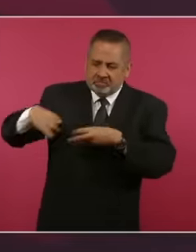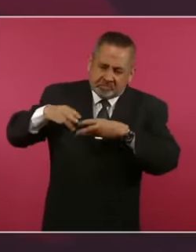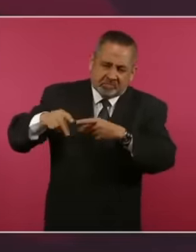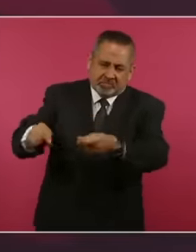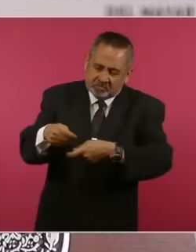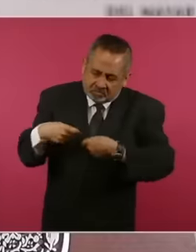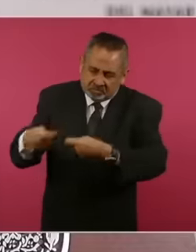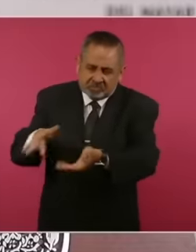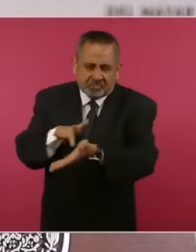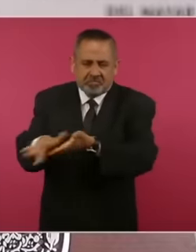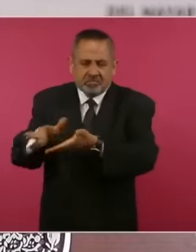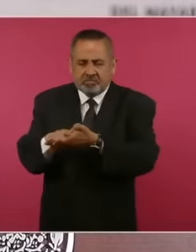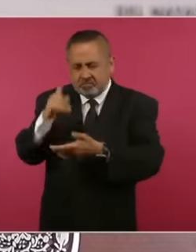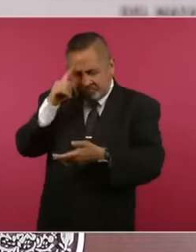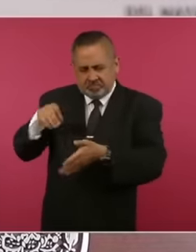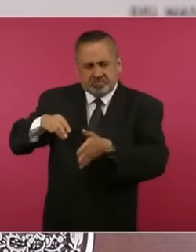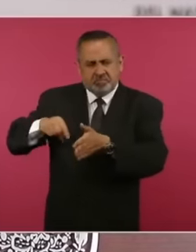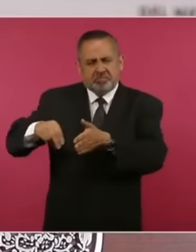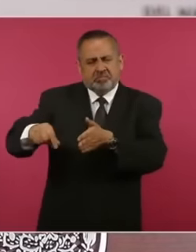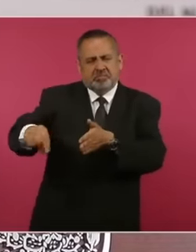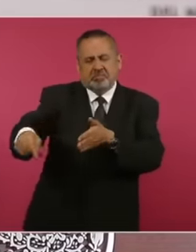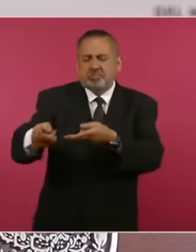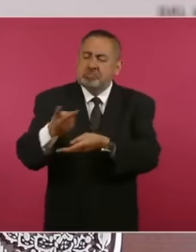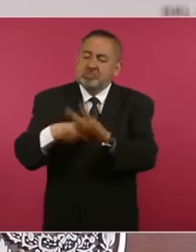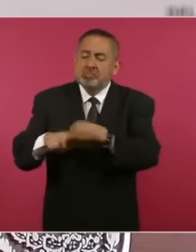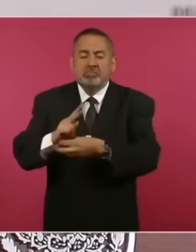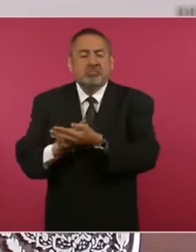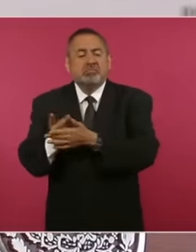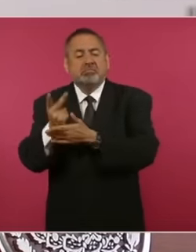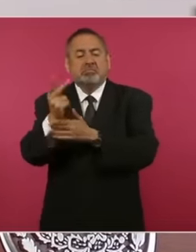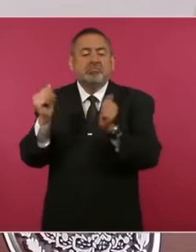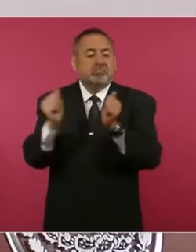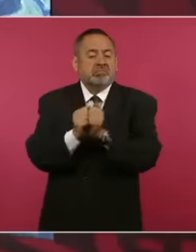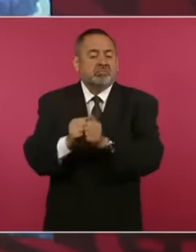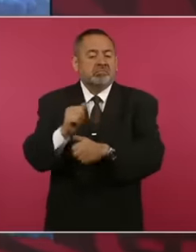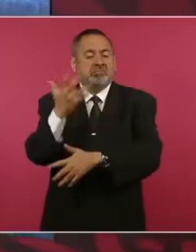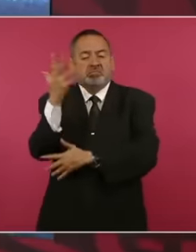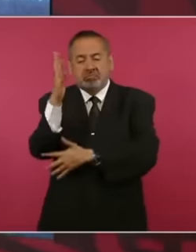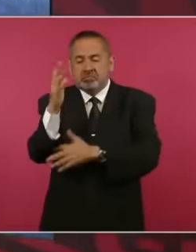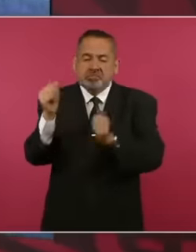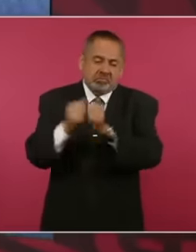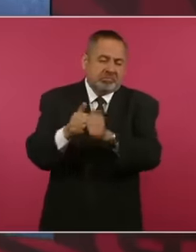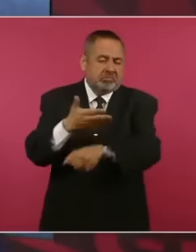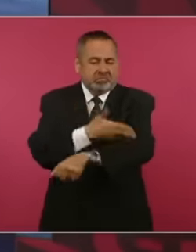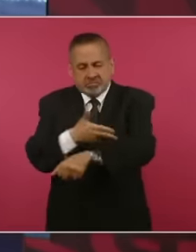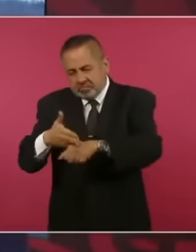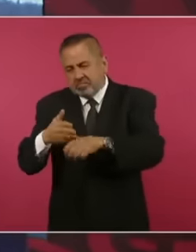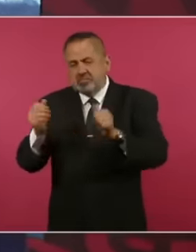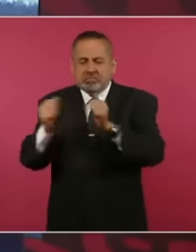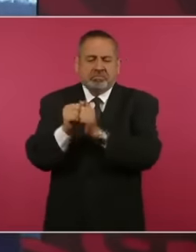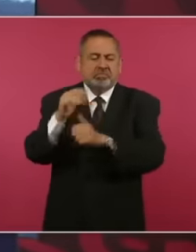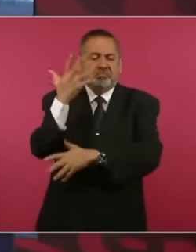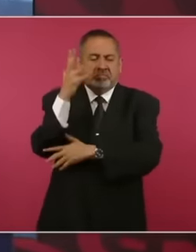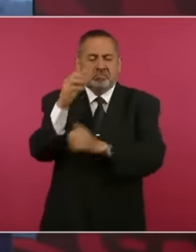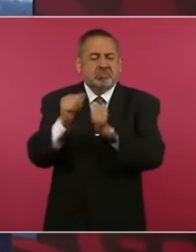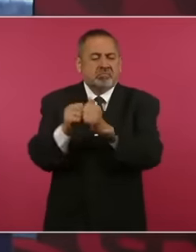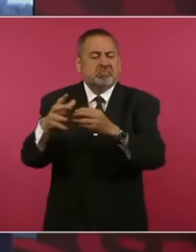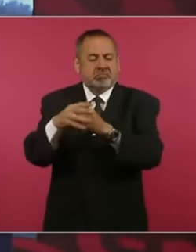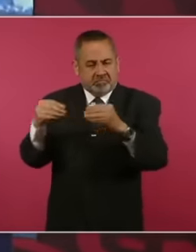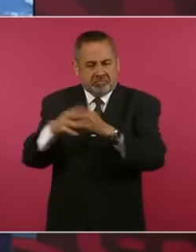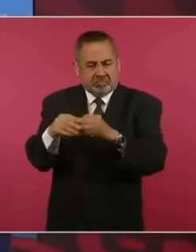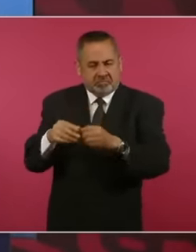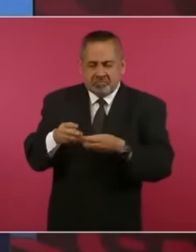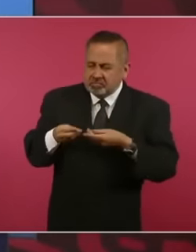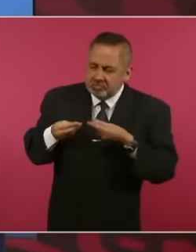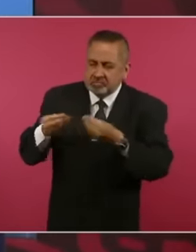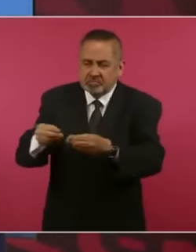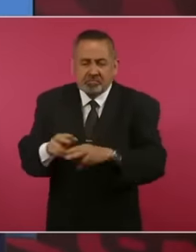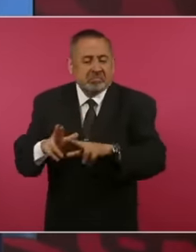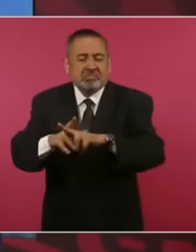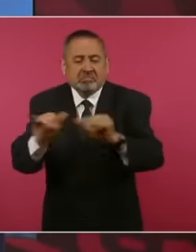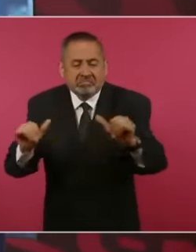to cultivate their lands with timber and fruit trees, no